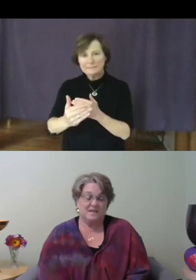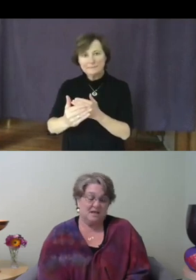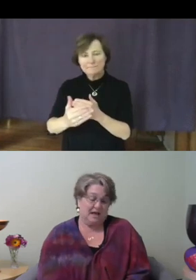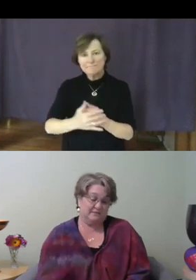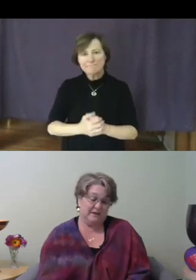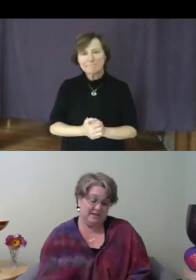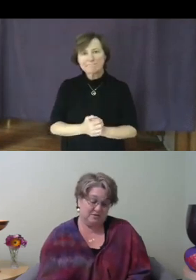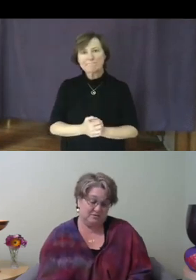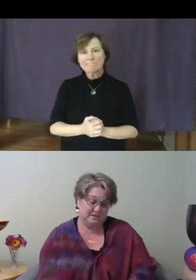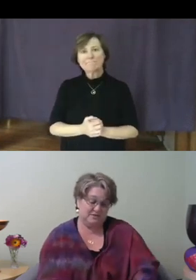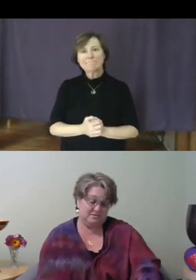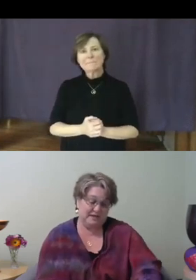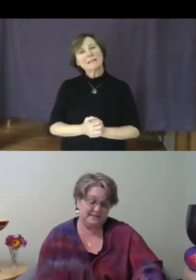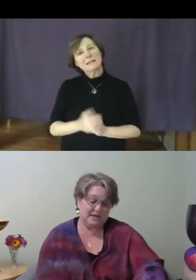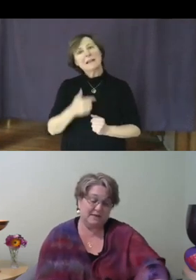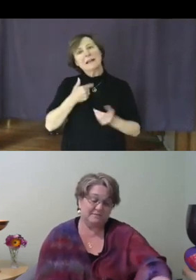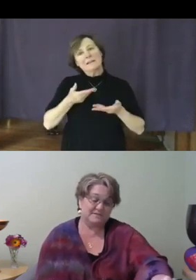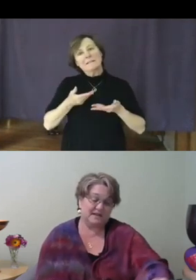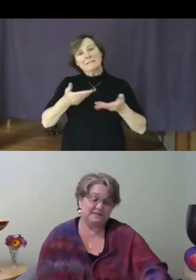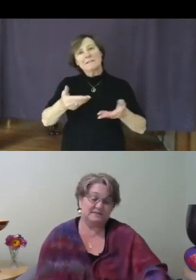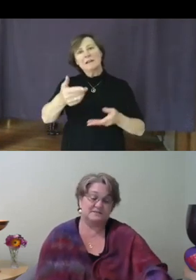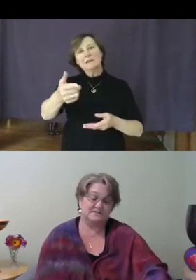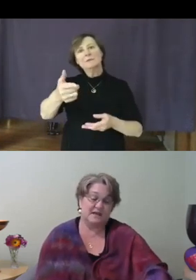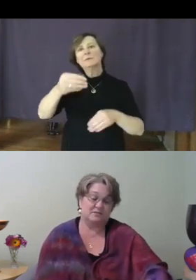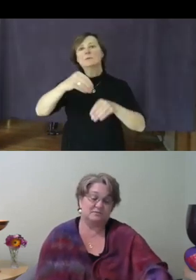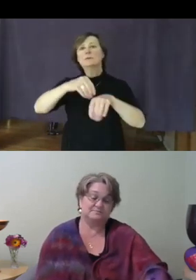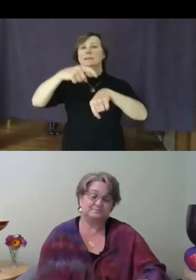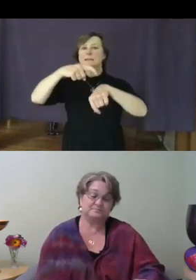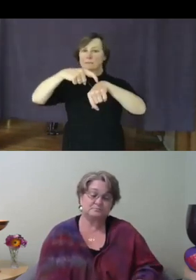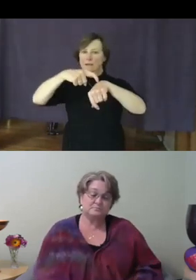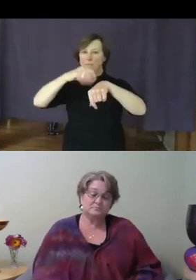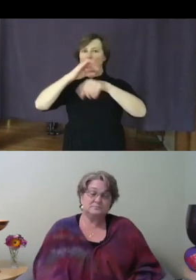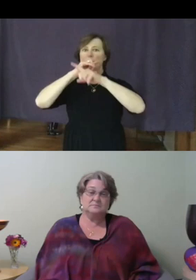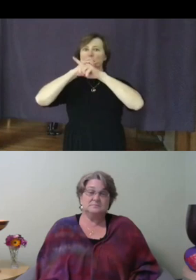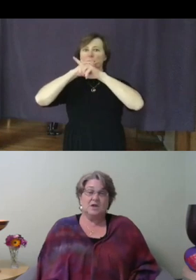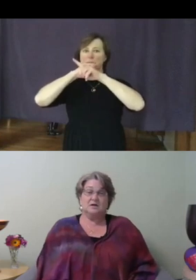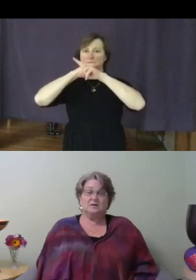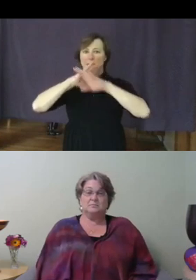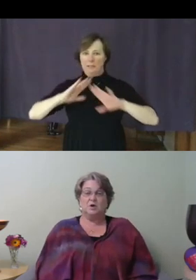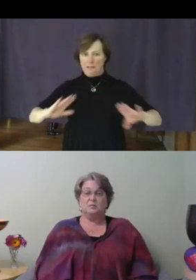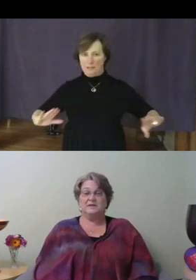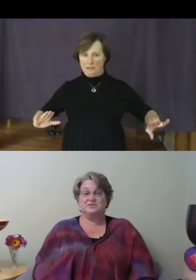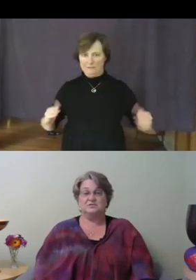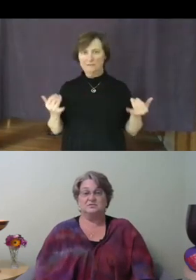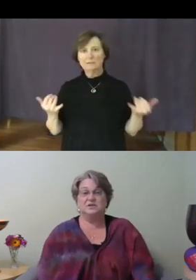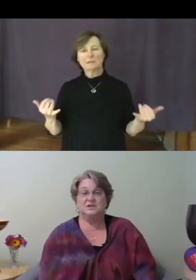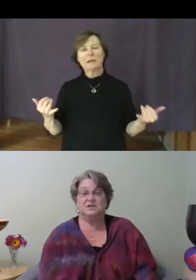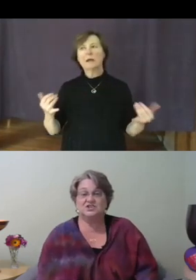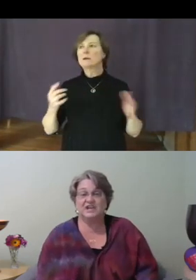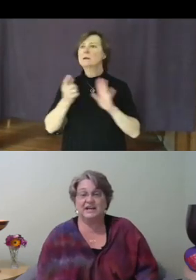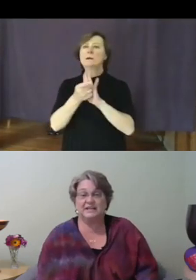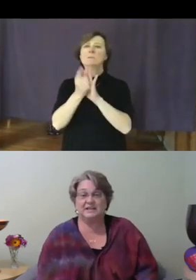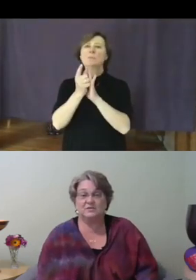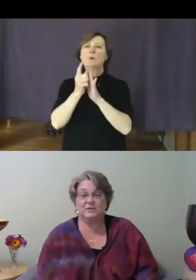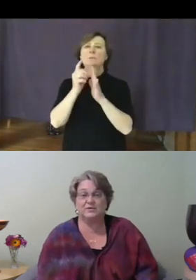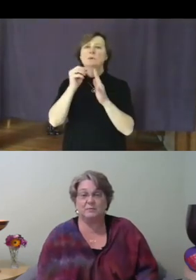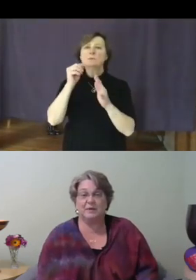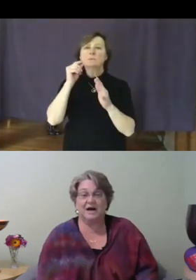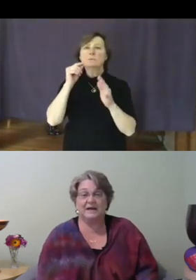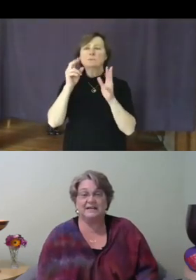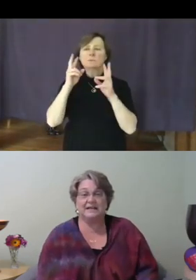I invite you into a time of silence now, a moment to check in with your body and